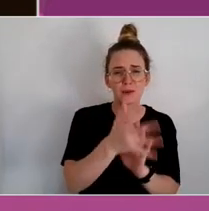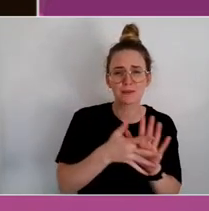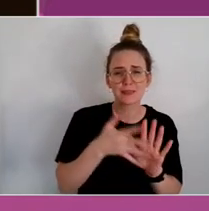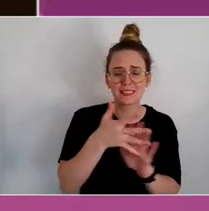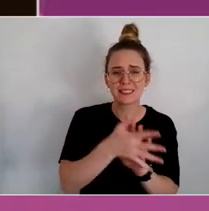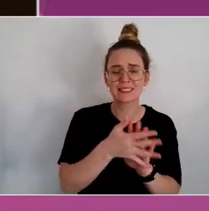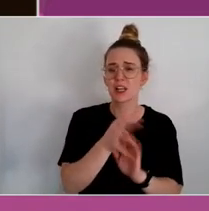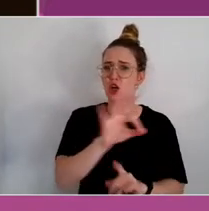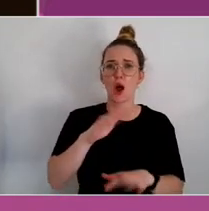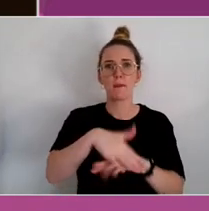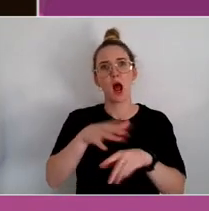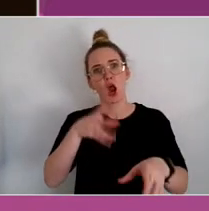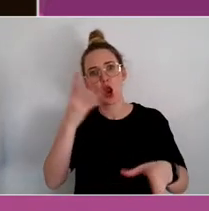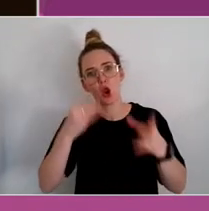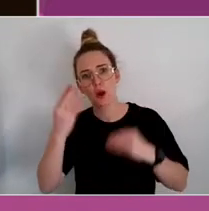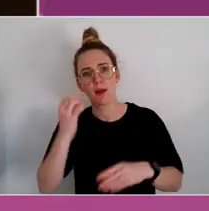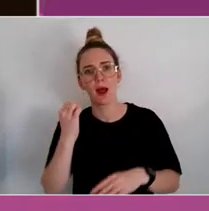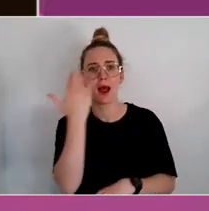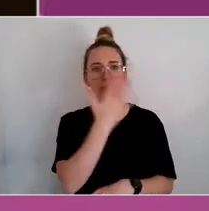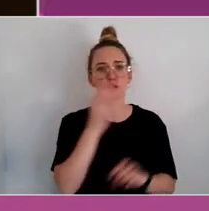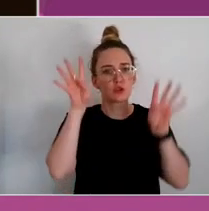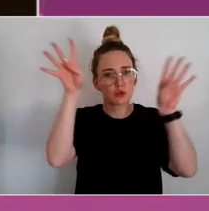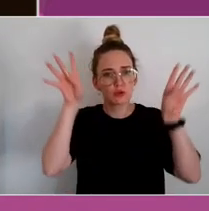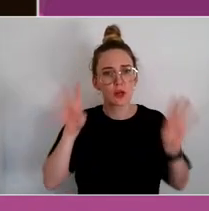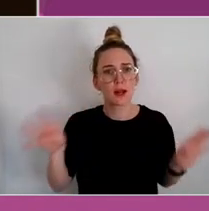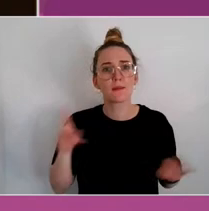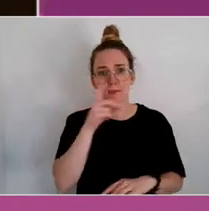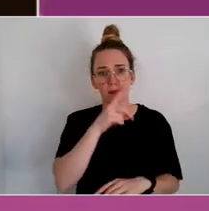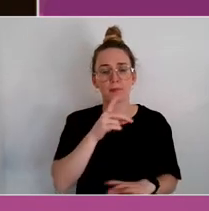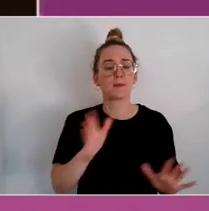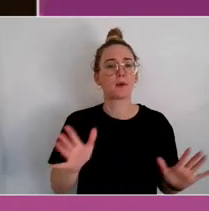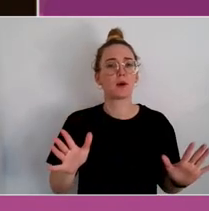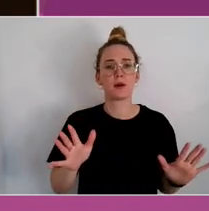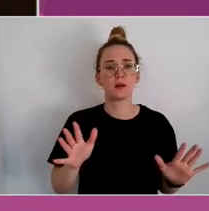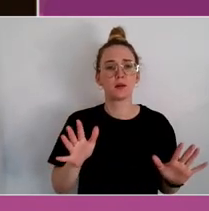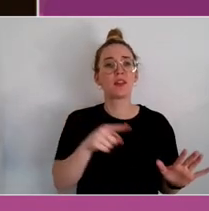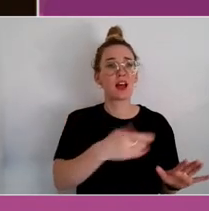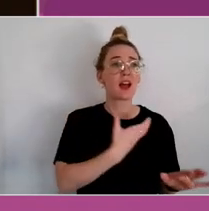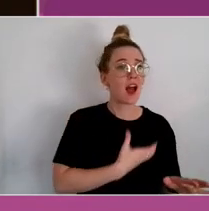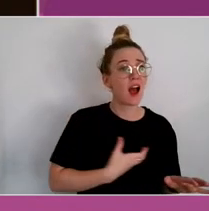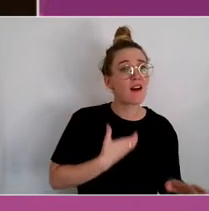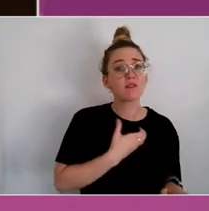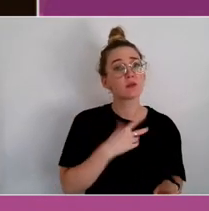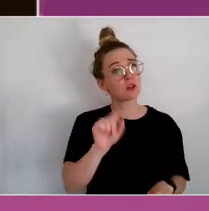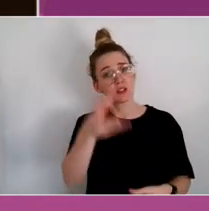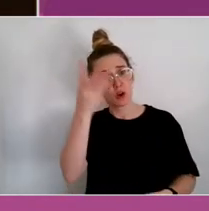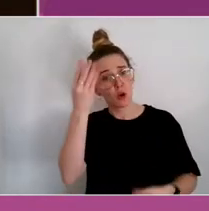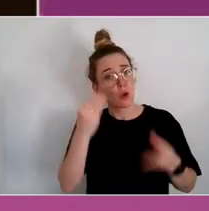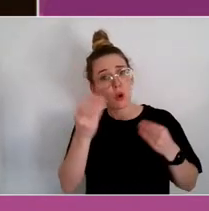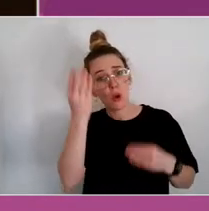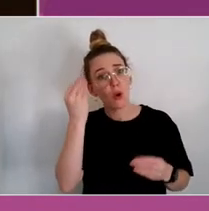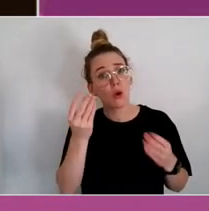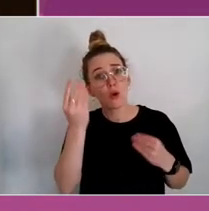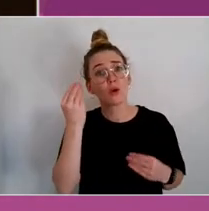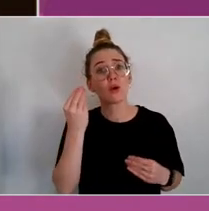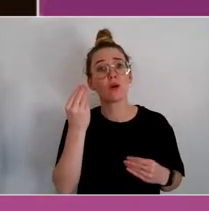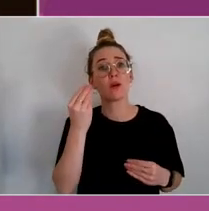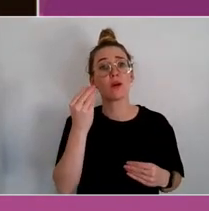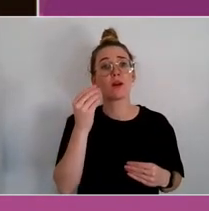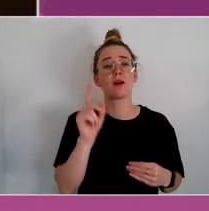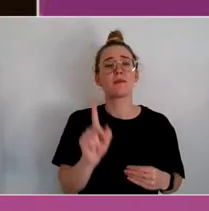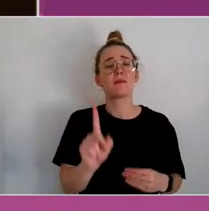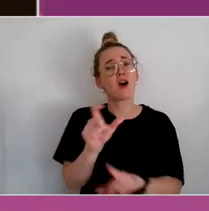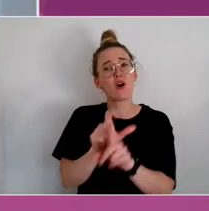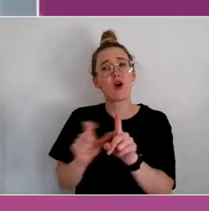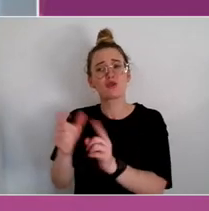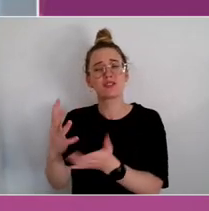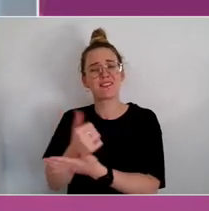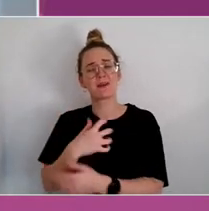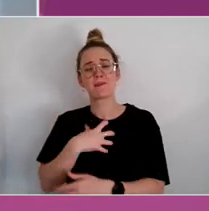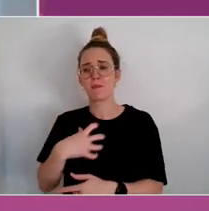and Torres Strait Islander people where that's very comfortable and almost cultural voyeurism.